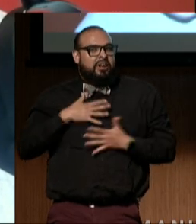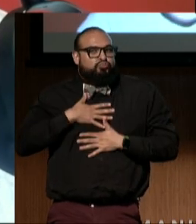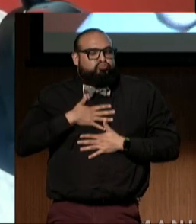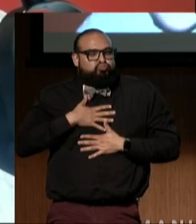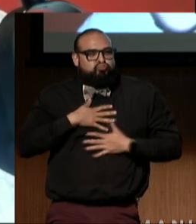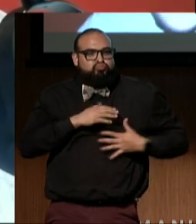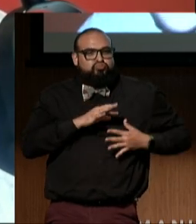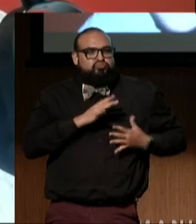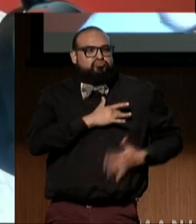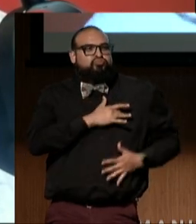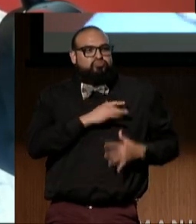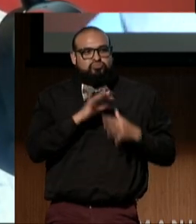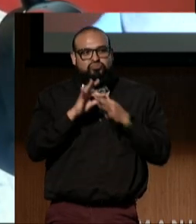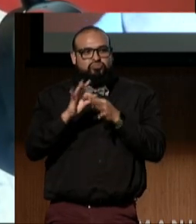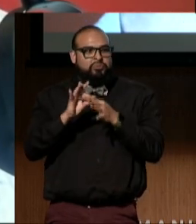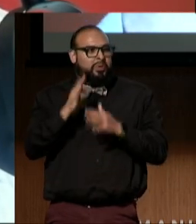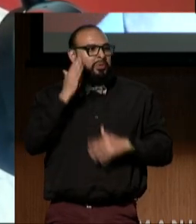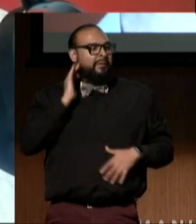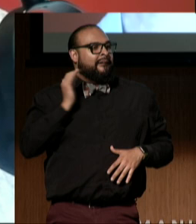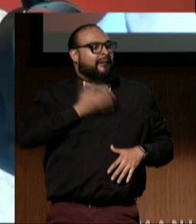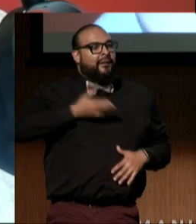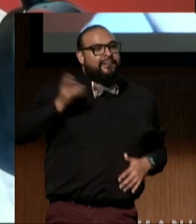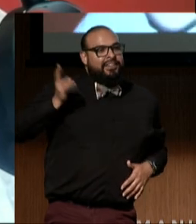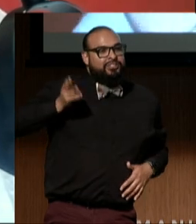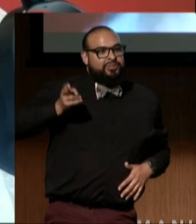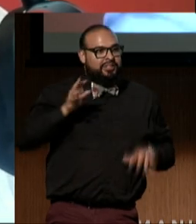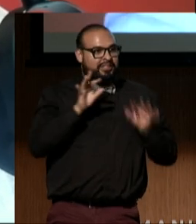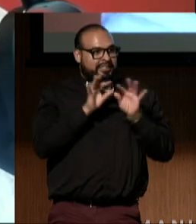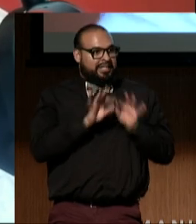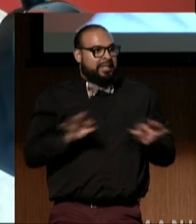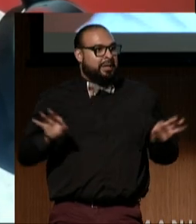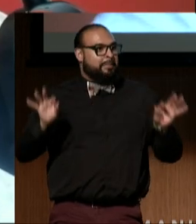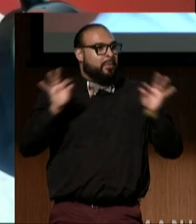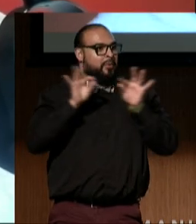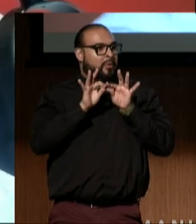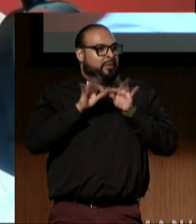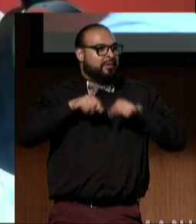knowing our history and how important this organization is.